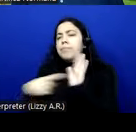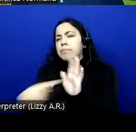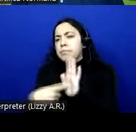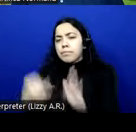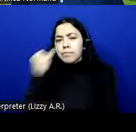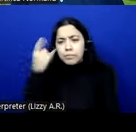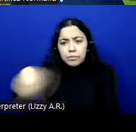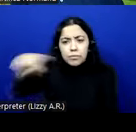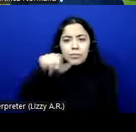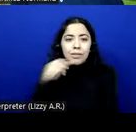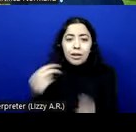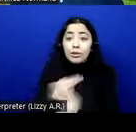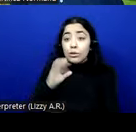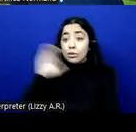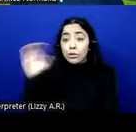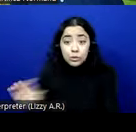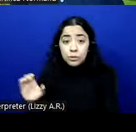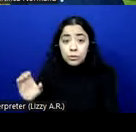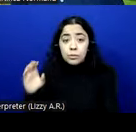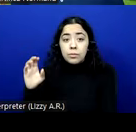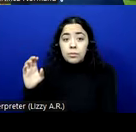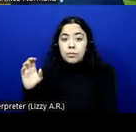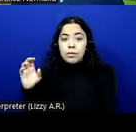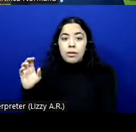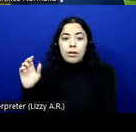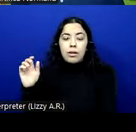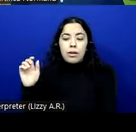not using the Zoom native application but the Zoom access to connect to this,